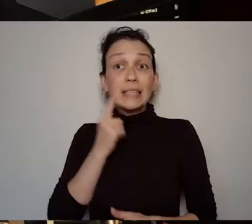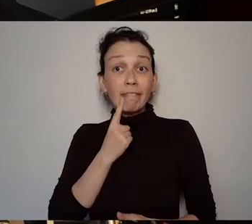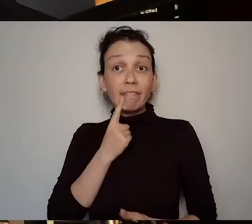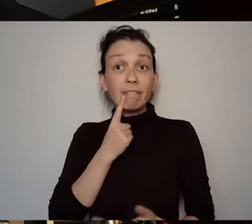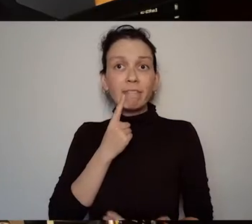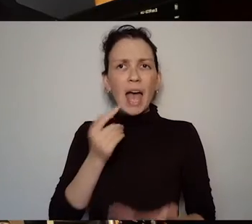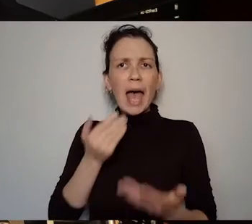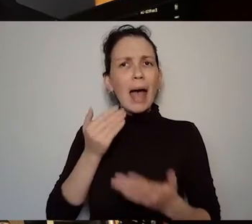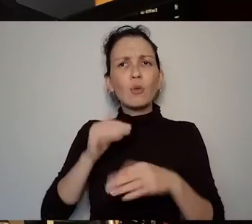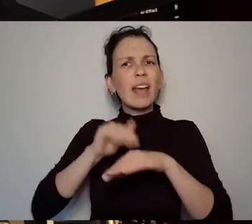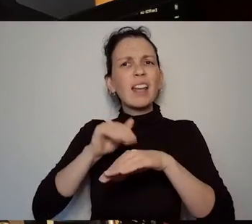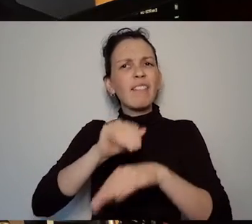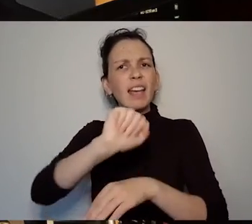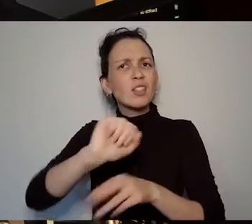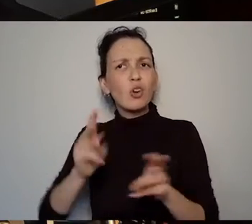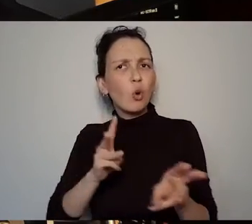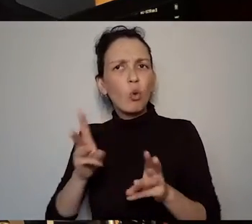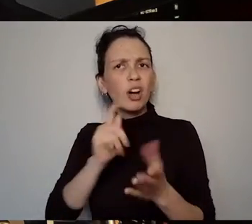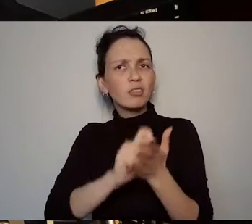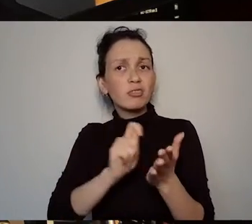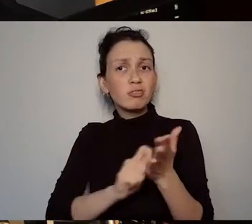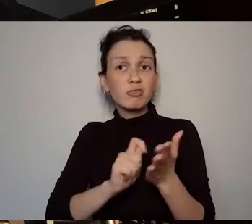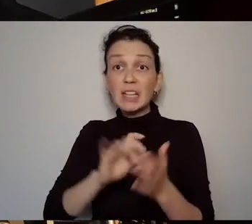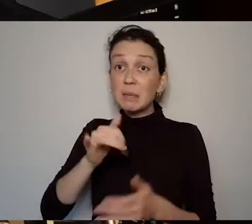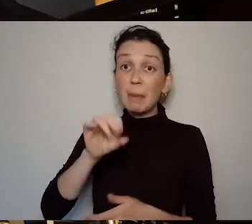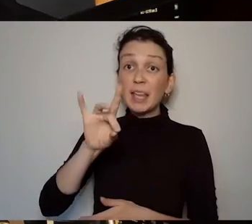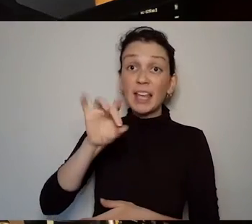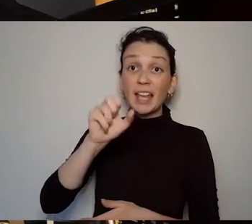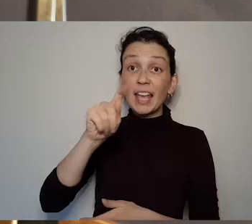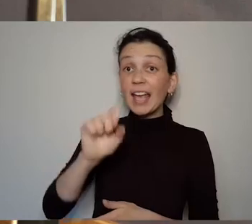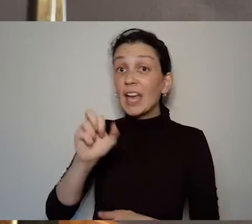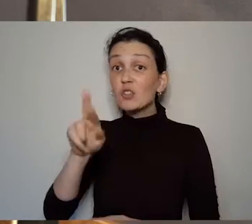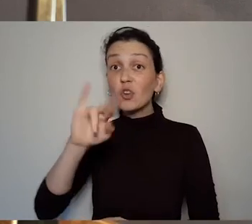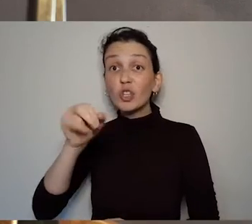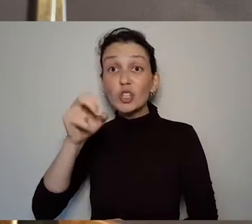or Kate you might prefer to take that or Jenny whoever wants to take it. Do you mean do we see